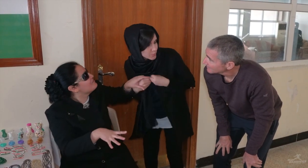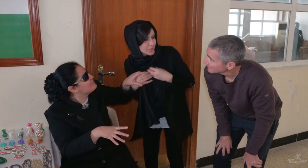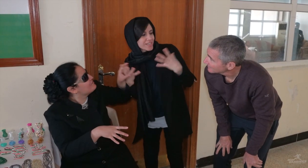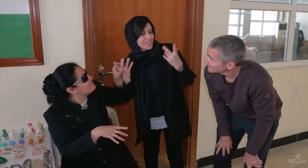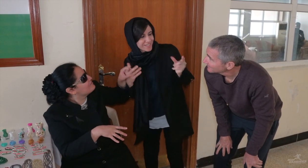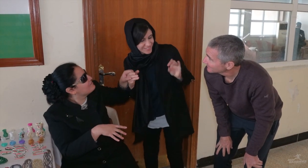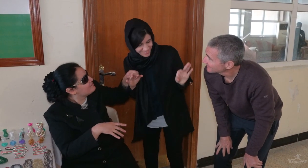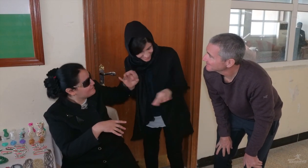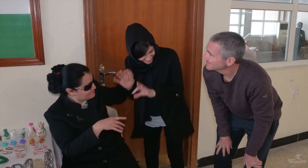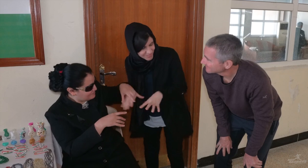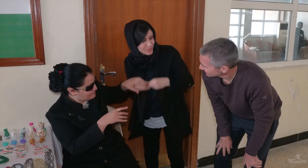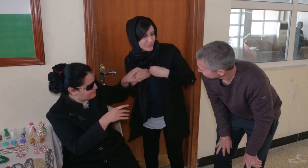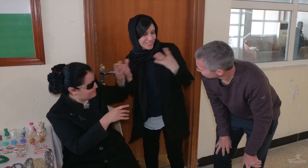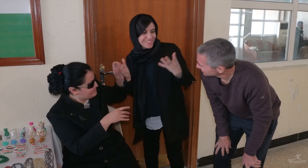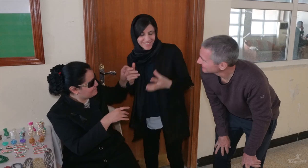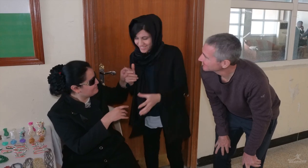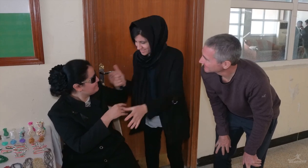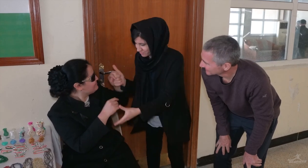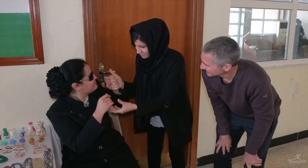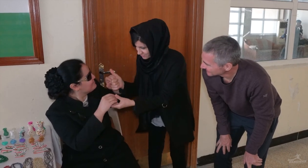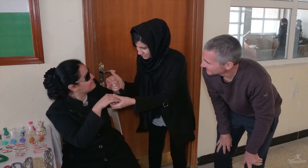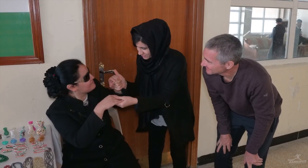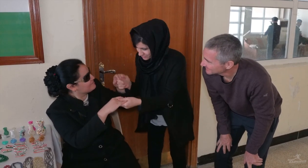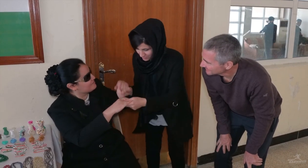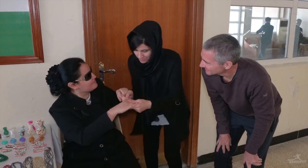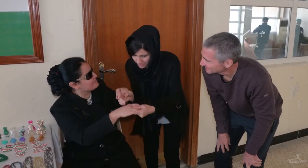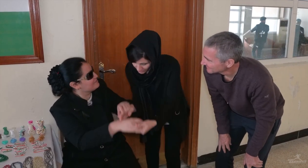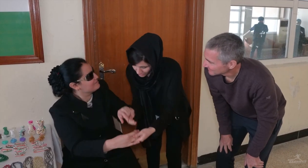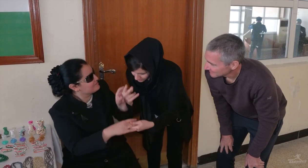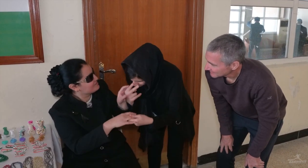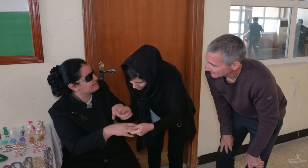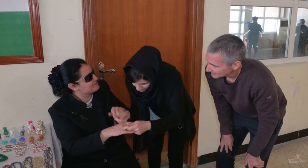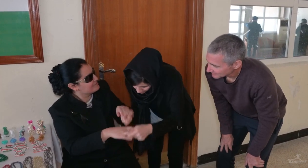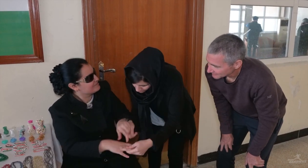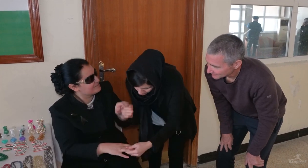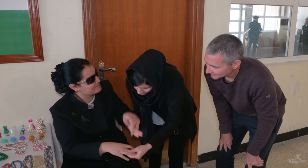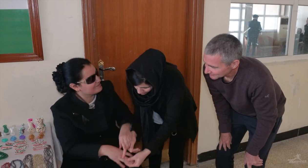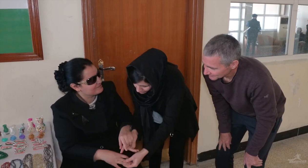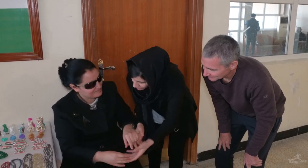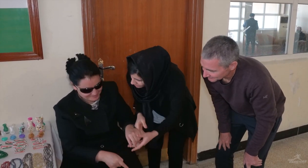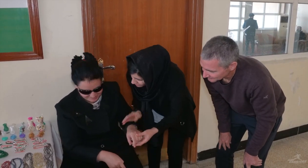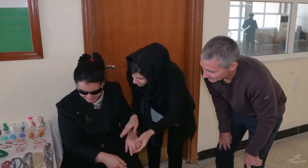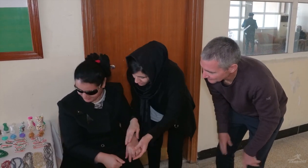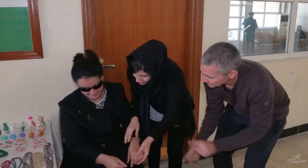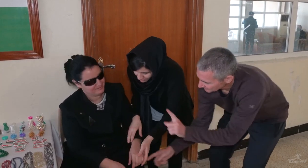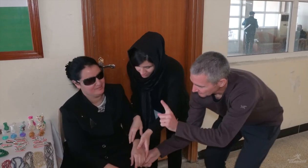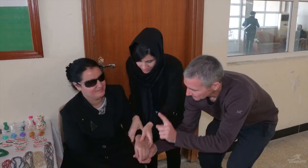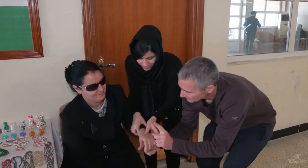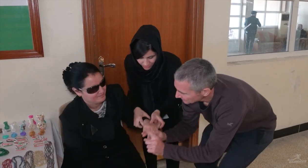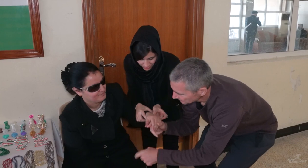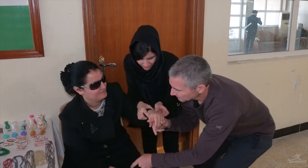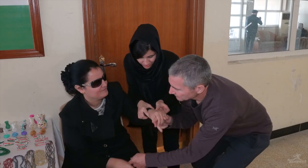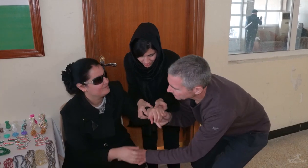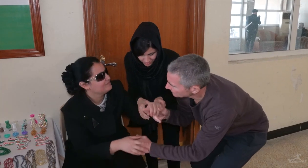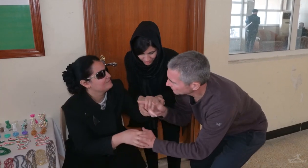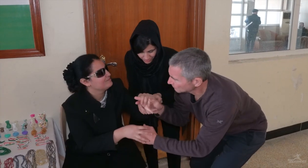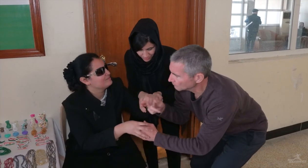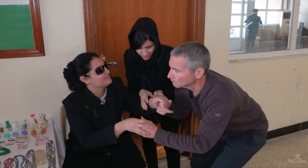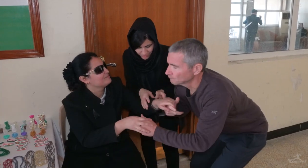She's so inspired that you're here. Let's show him how you can do it. Wait a minute.